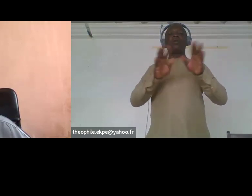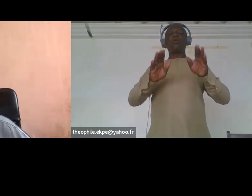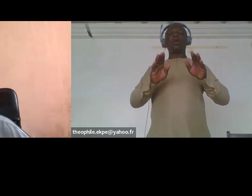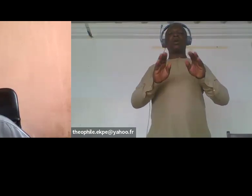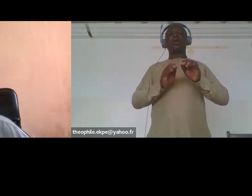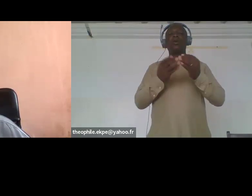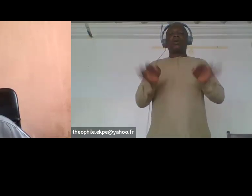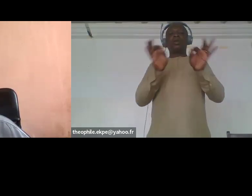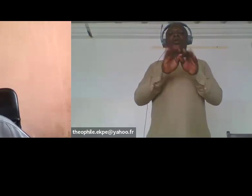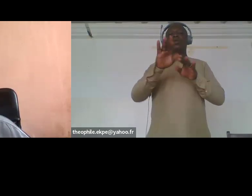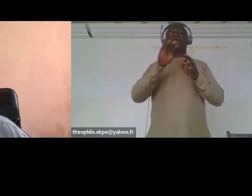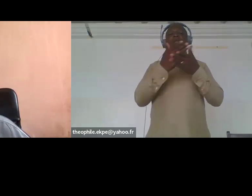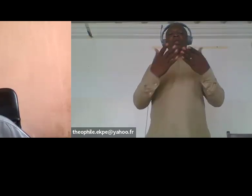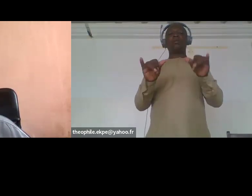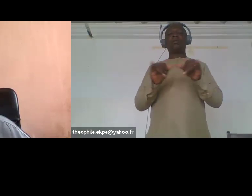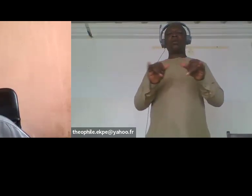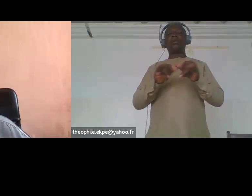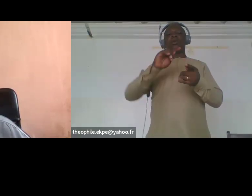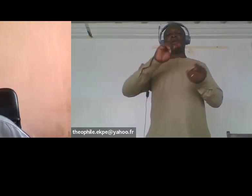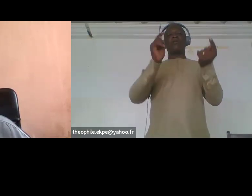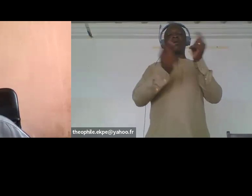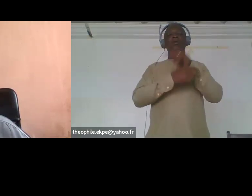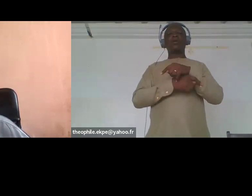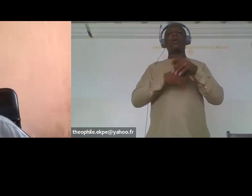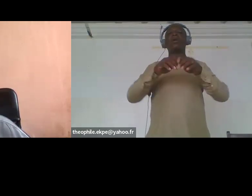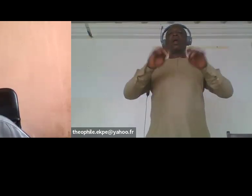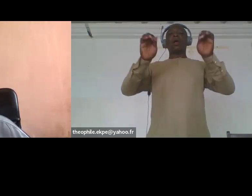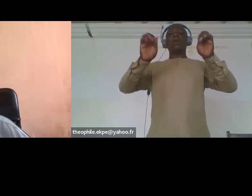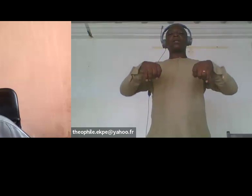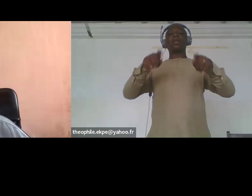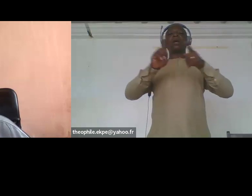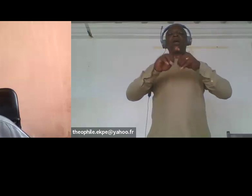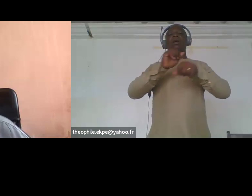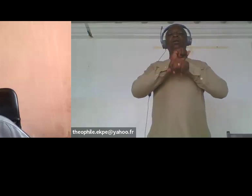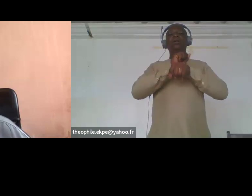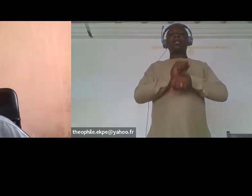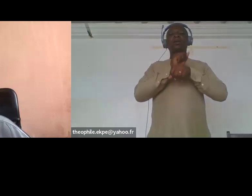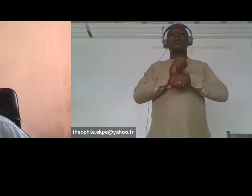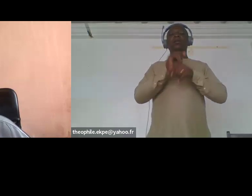we fail to do so uh to tackle the underlying roots of inequality then it